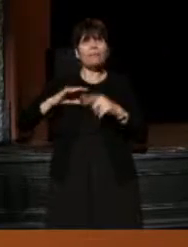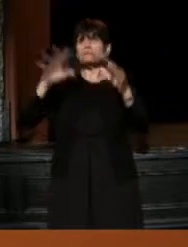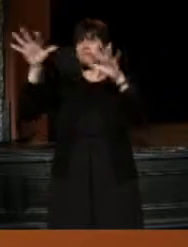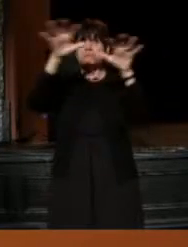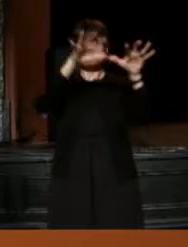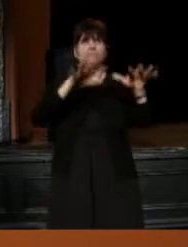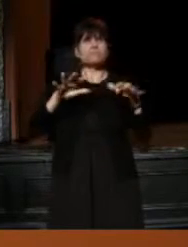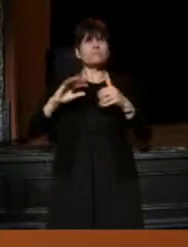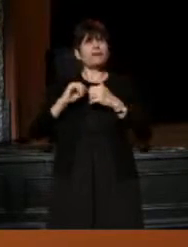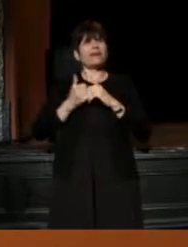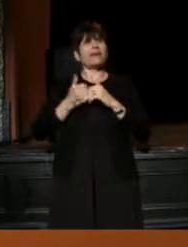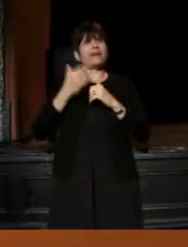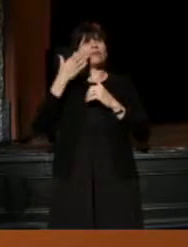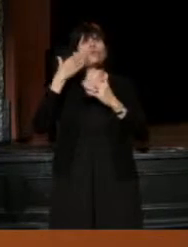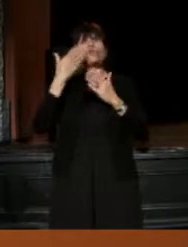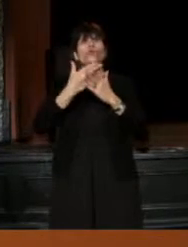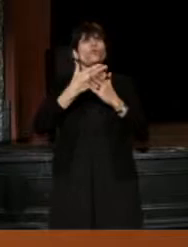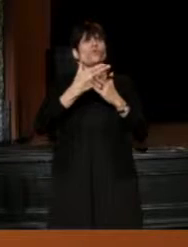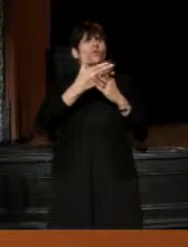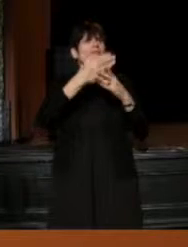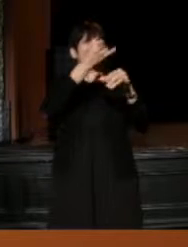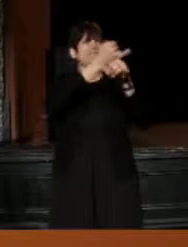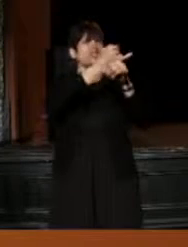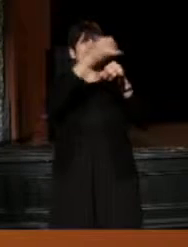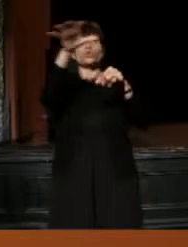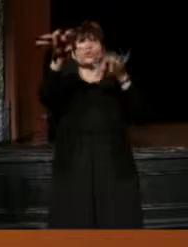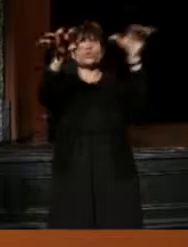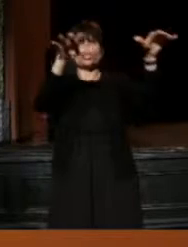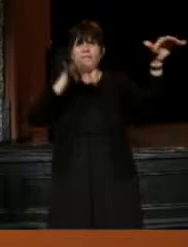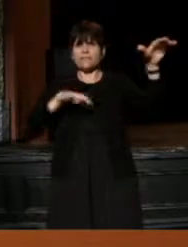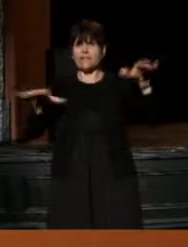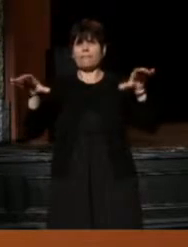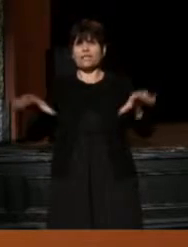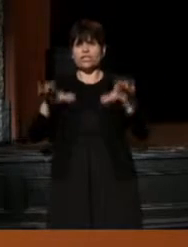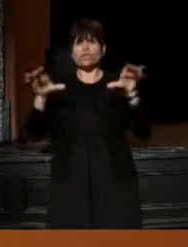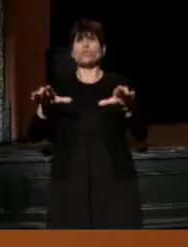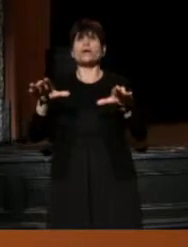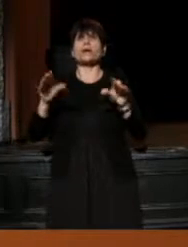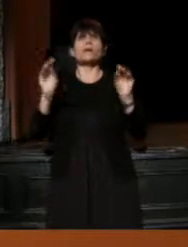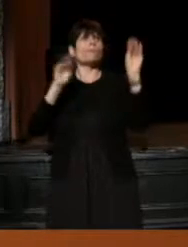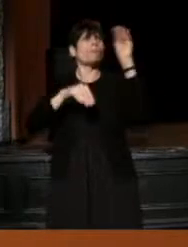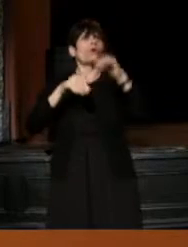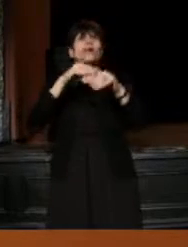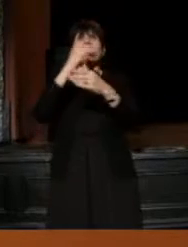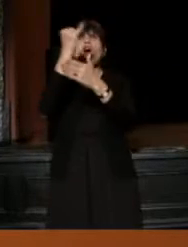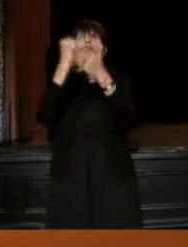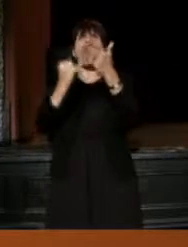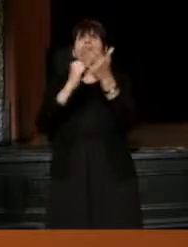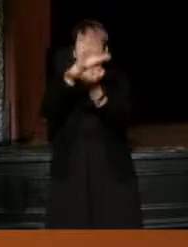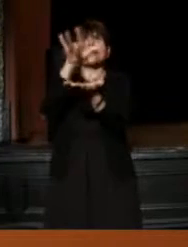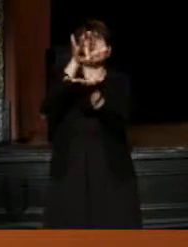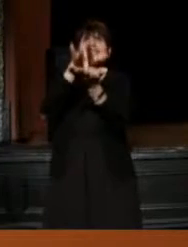And I don't know how good the institutions have been doing at putting artists at the center of the work.